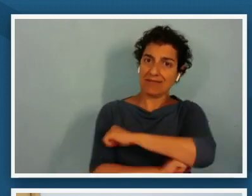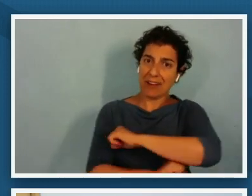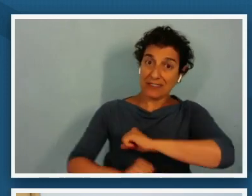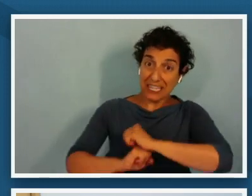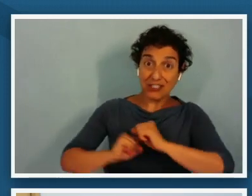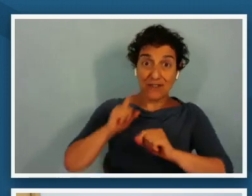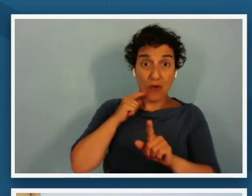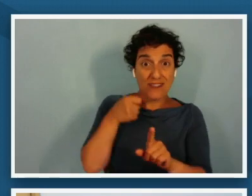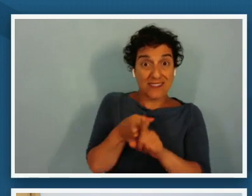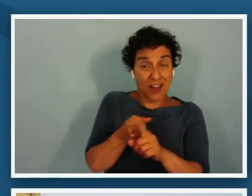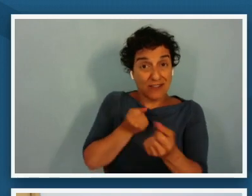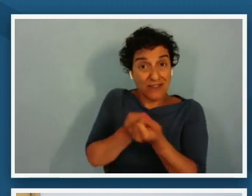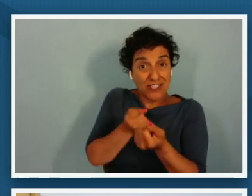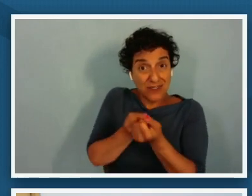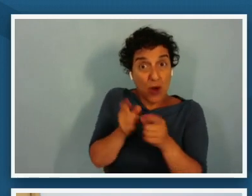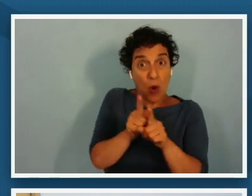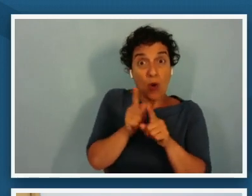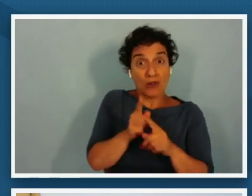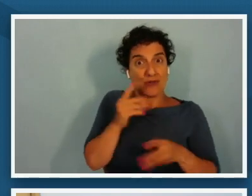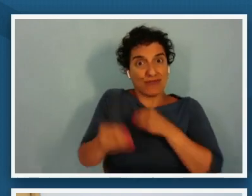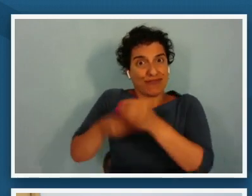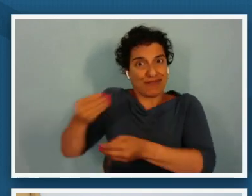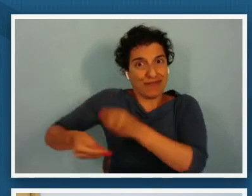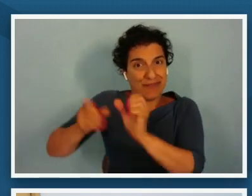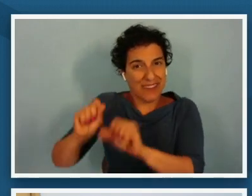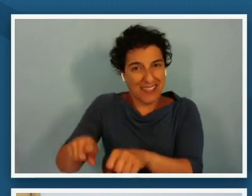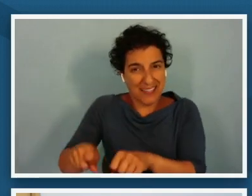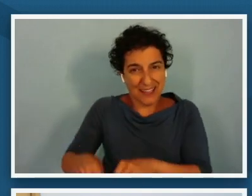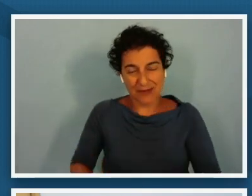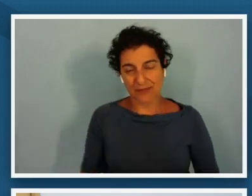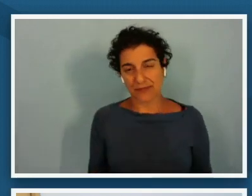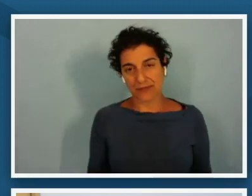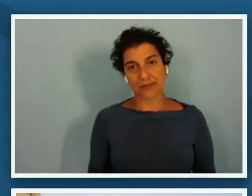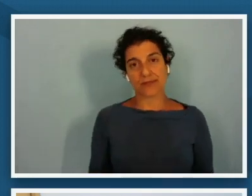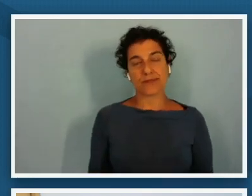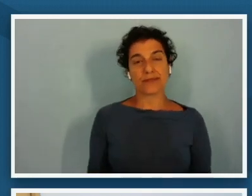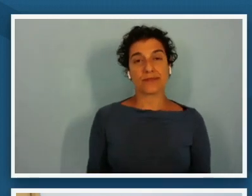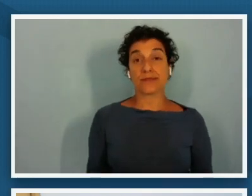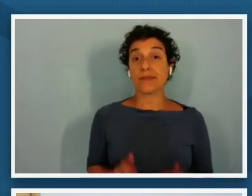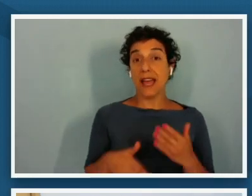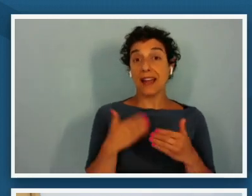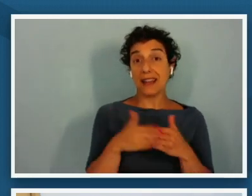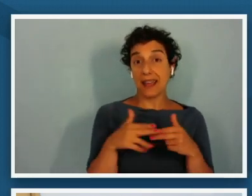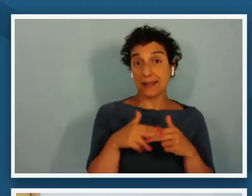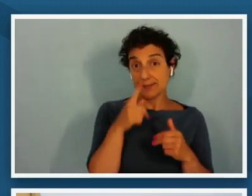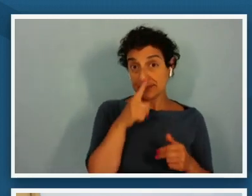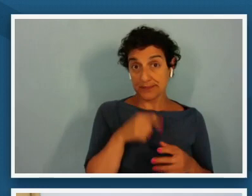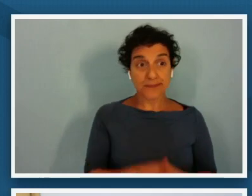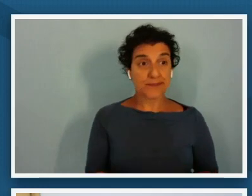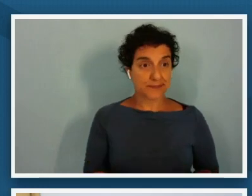wealth that could be passed down through generations next slide please